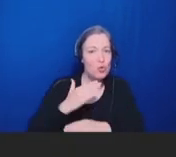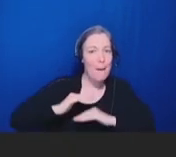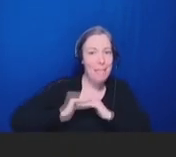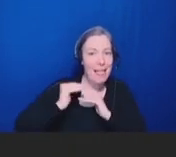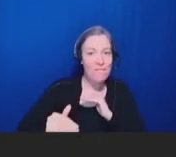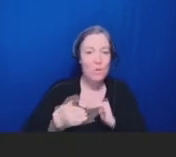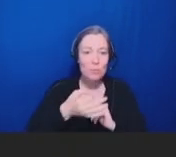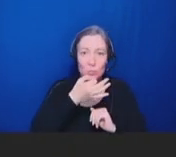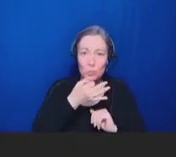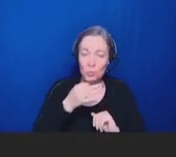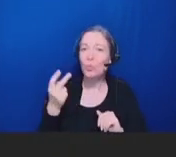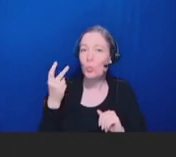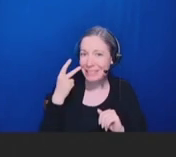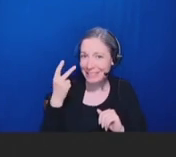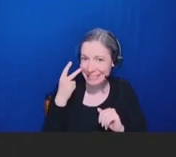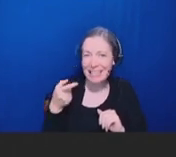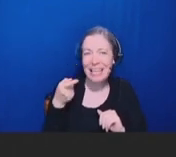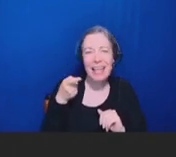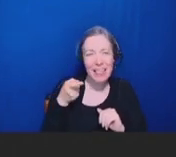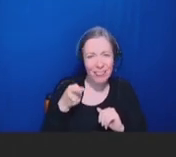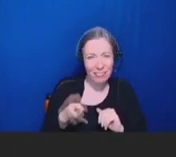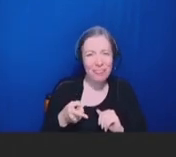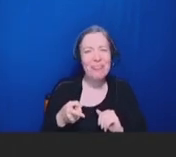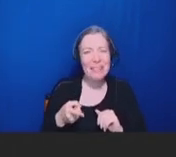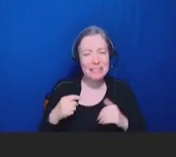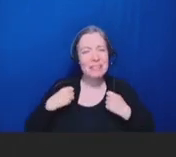to see how this could be a continuing problem for us.